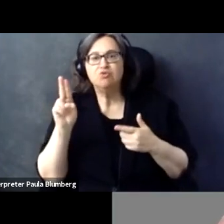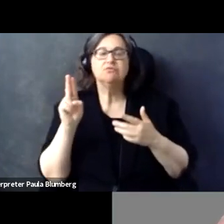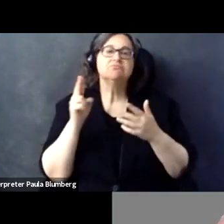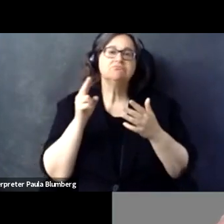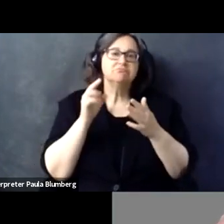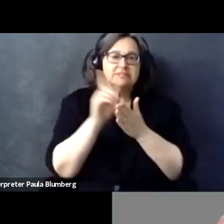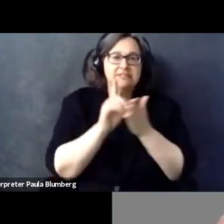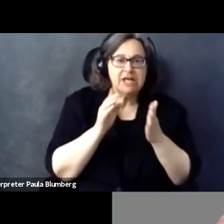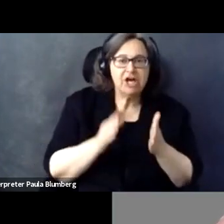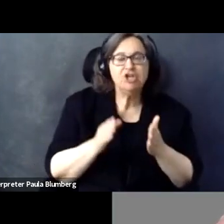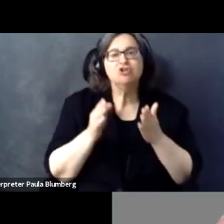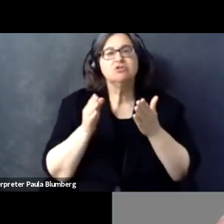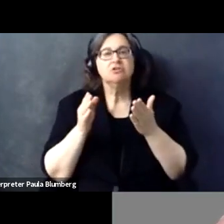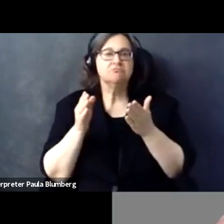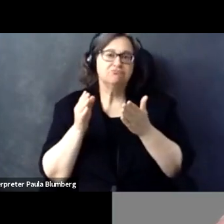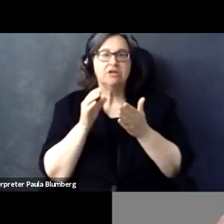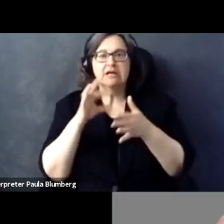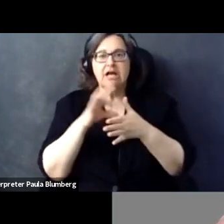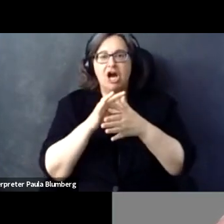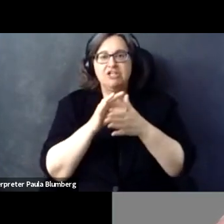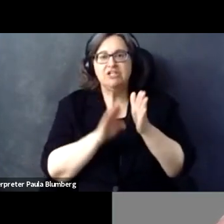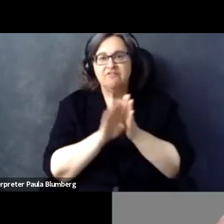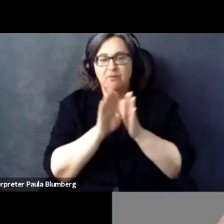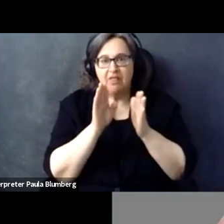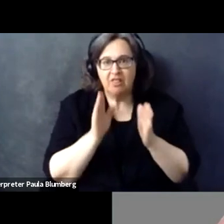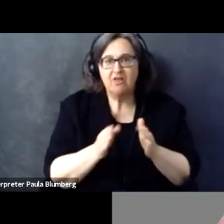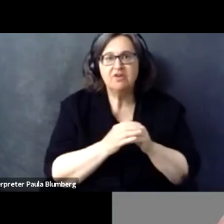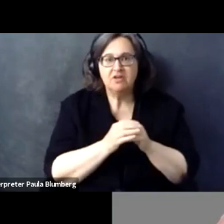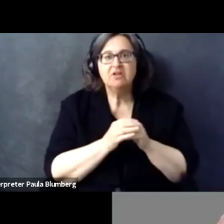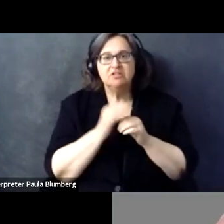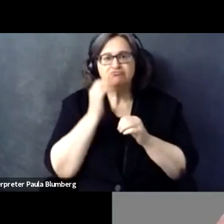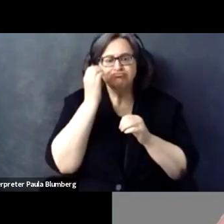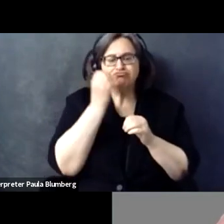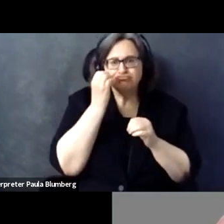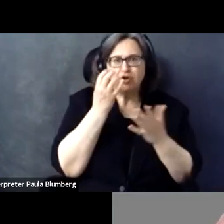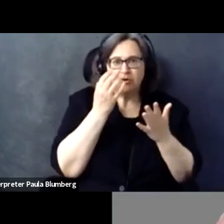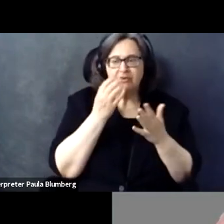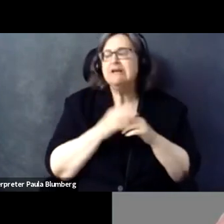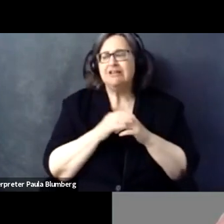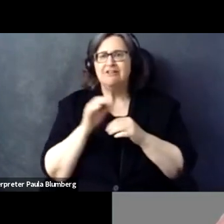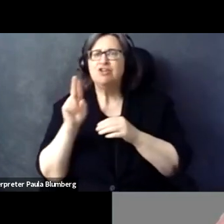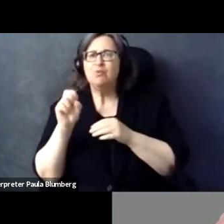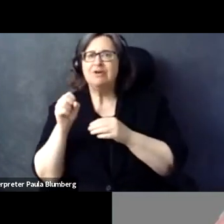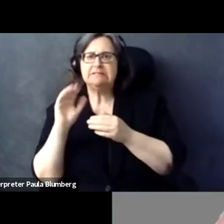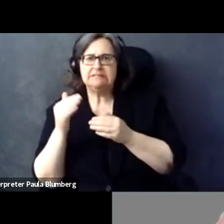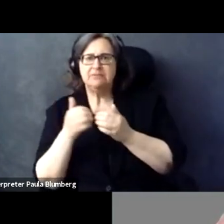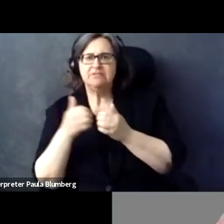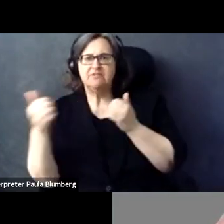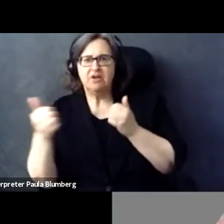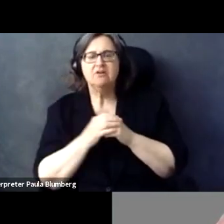daily professional life of an EU-based designer, developer or content manager who has accessibility as part of her work description, the U.S. can